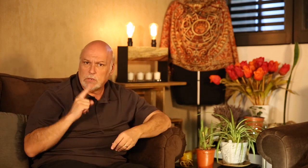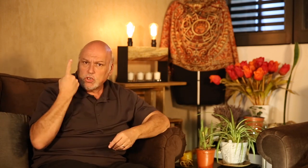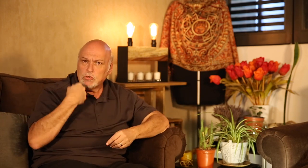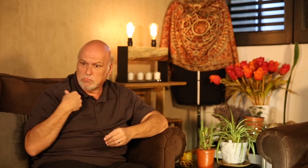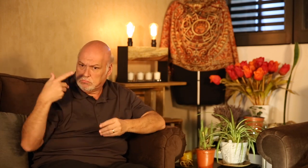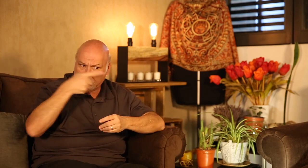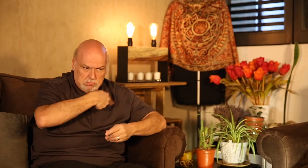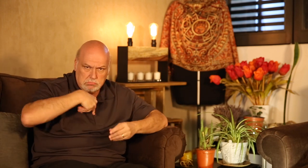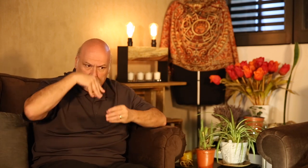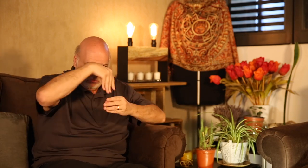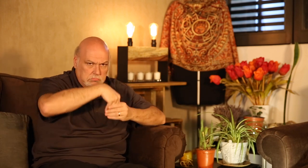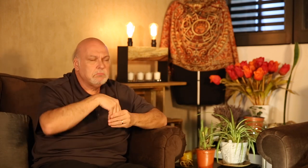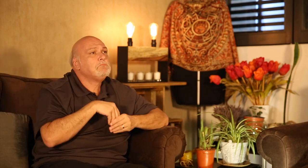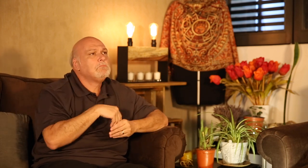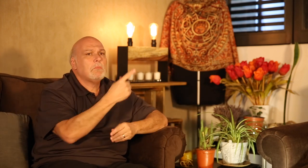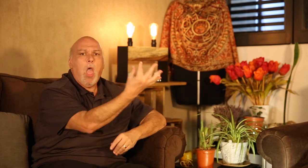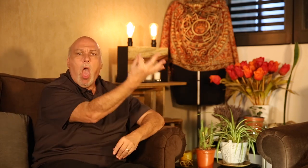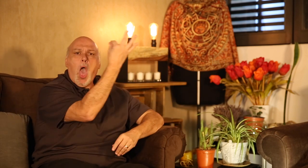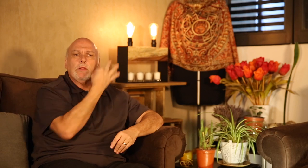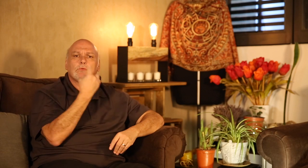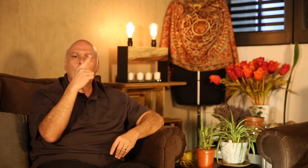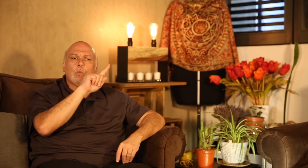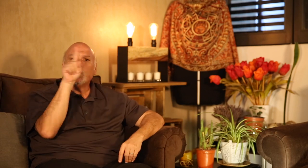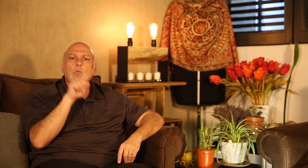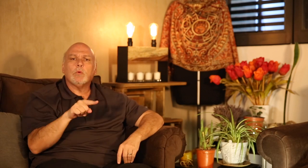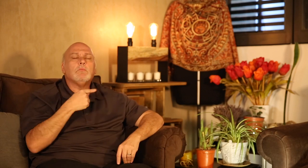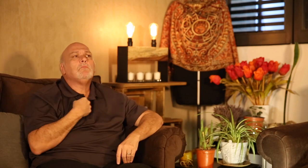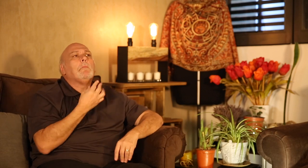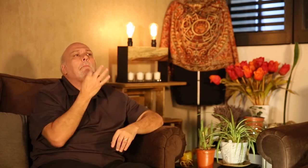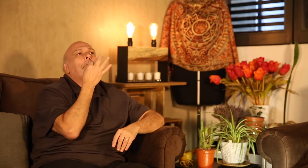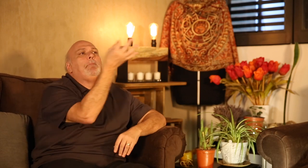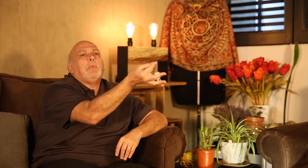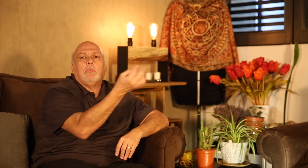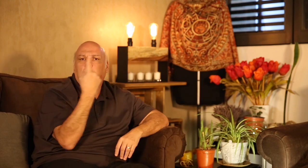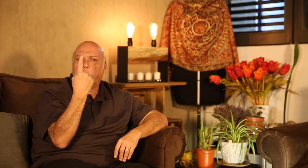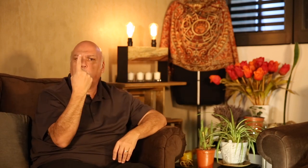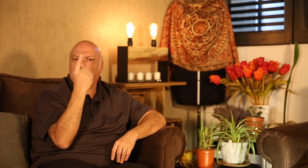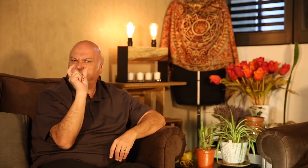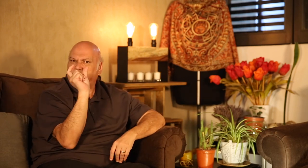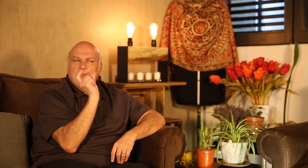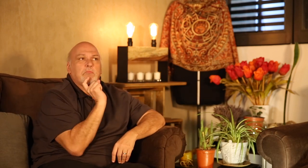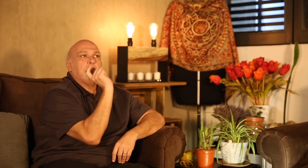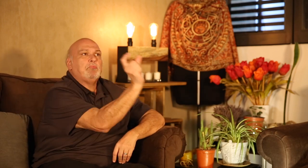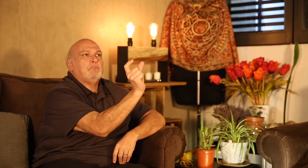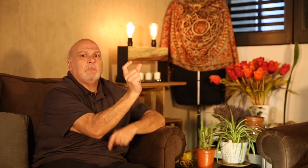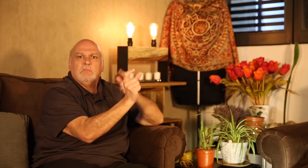While I was attending, they asked a question and I gave them an answer,